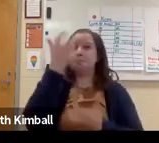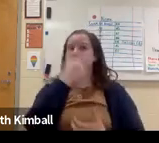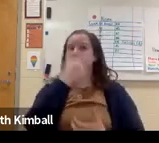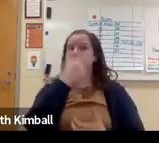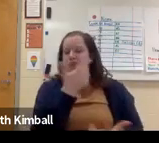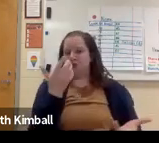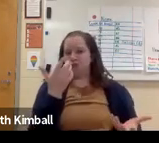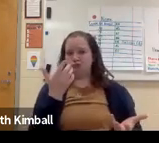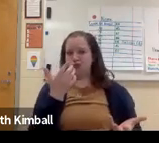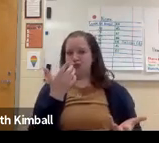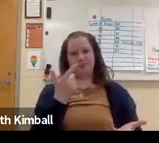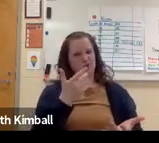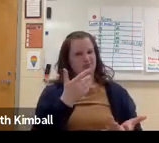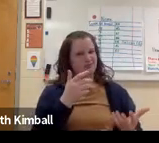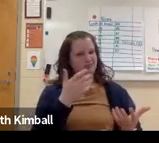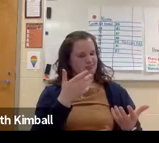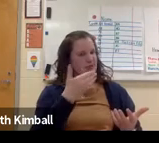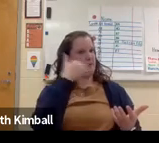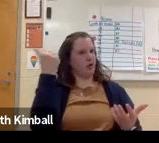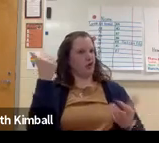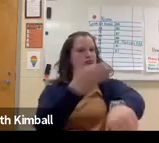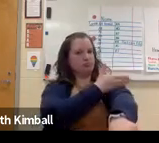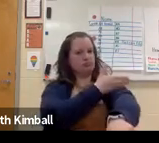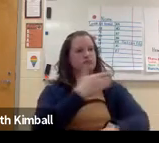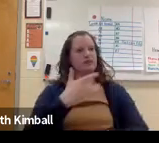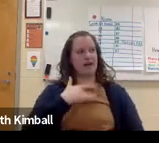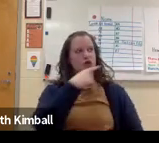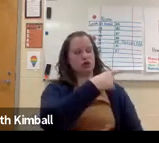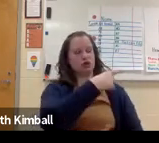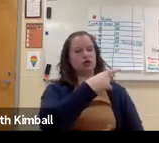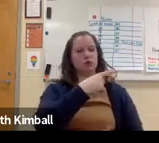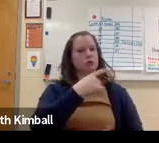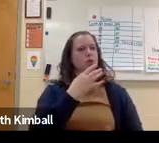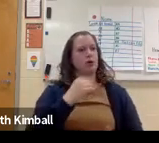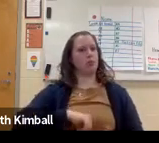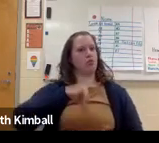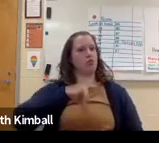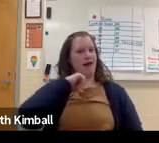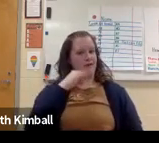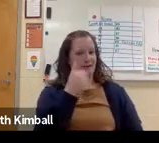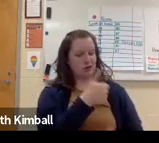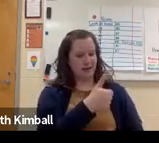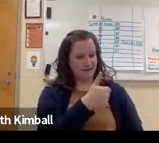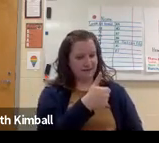She didn't cry or scream or anything. She did so much better.